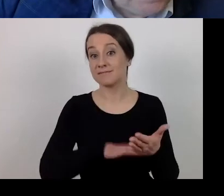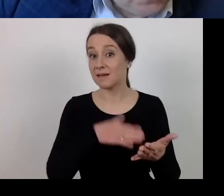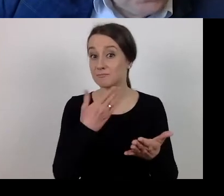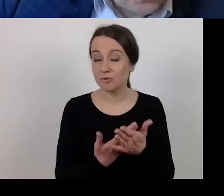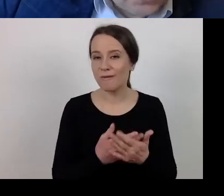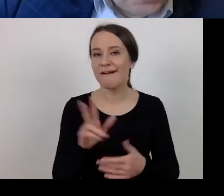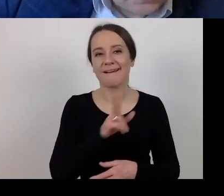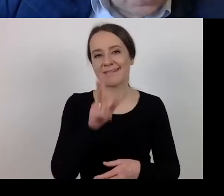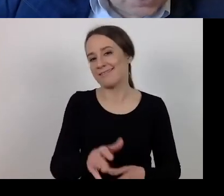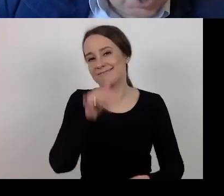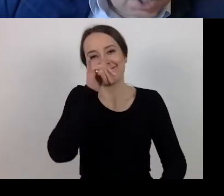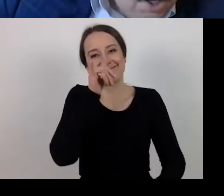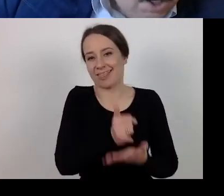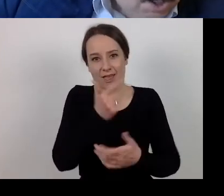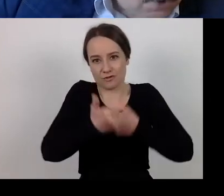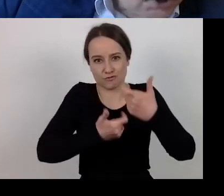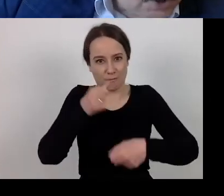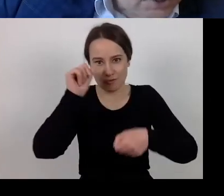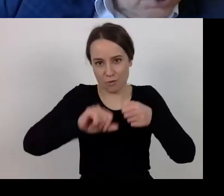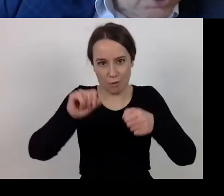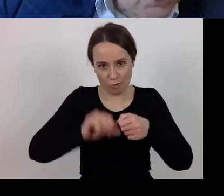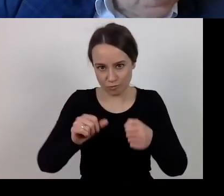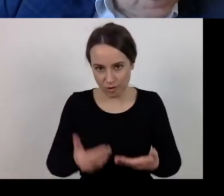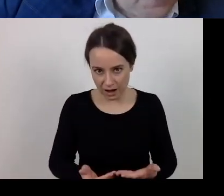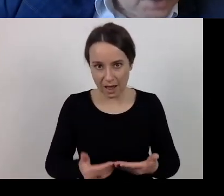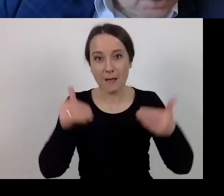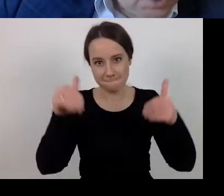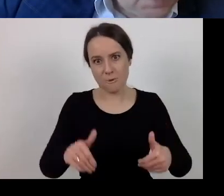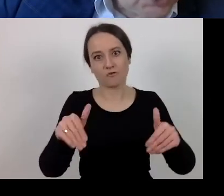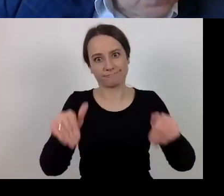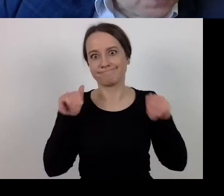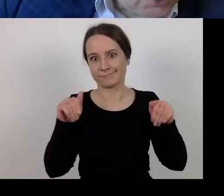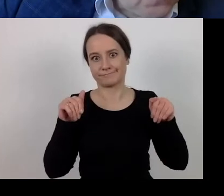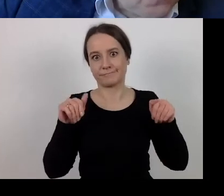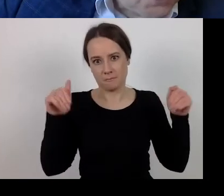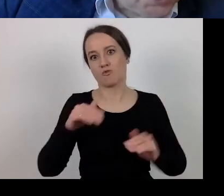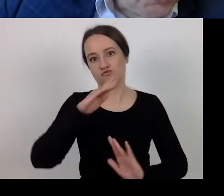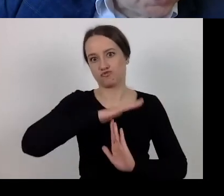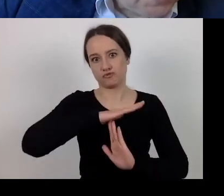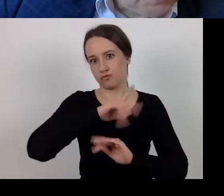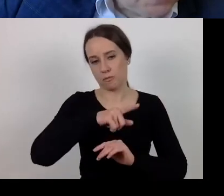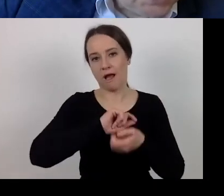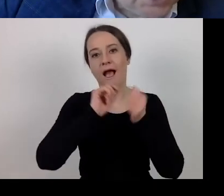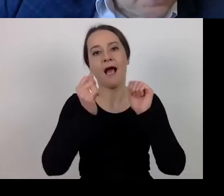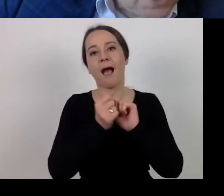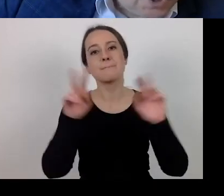or difficult to exercise control, it can be suspended. Unless the control is performed by remote means